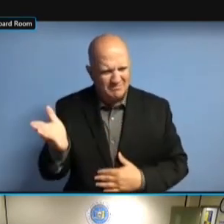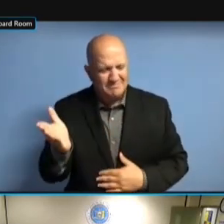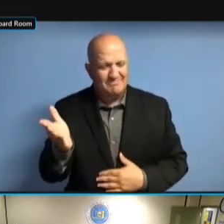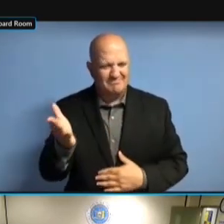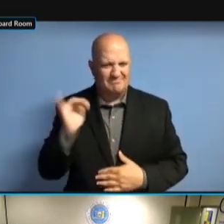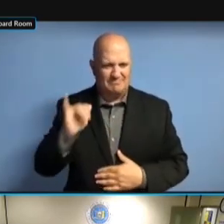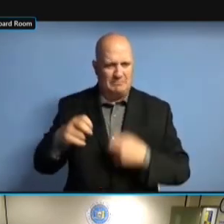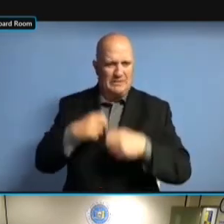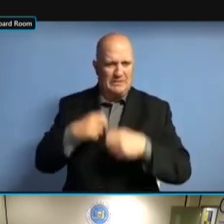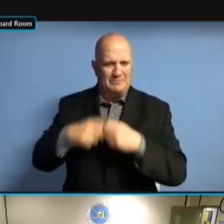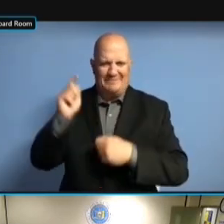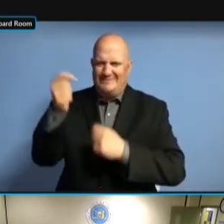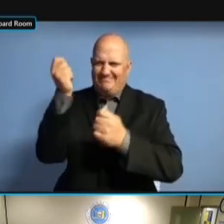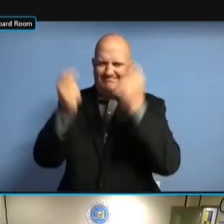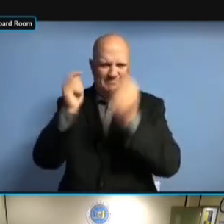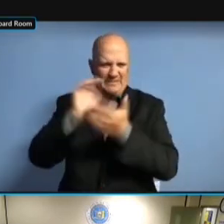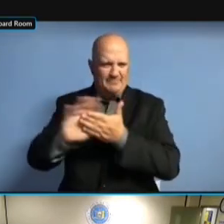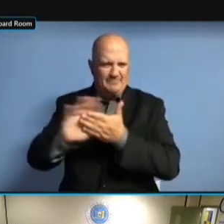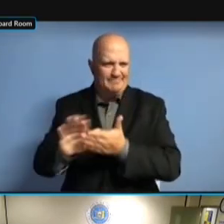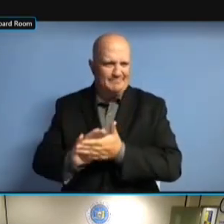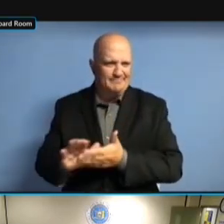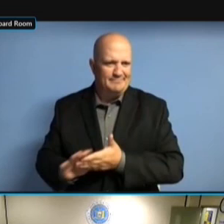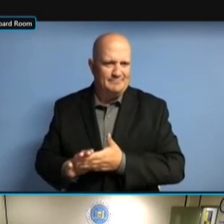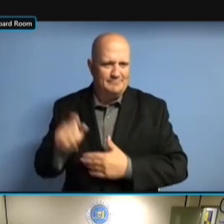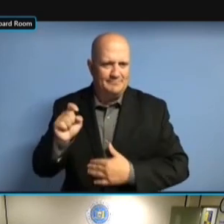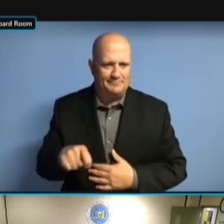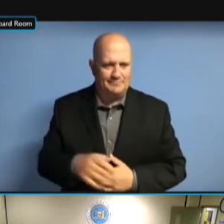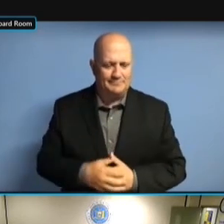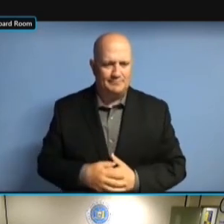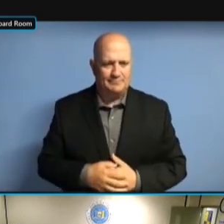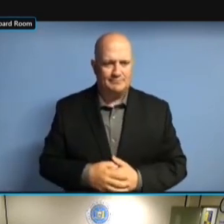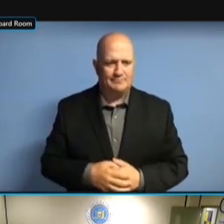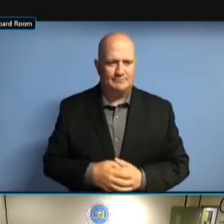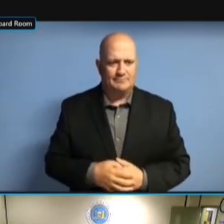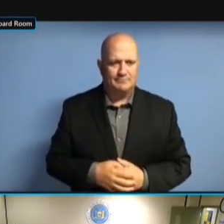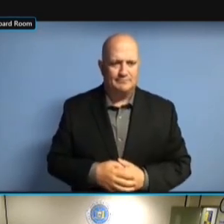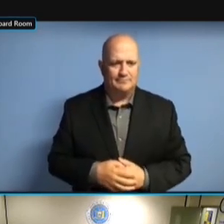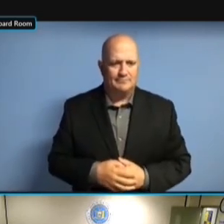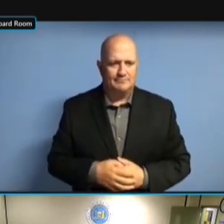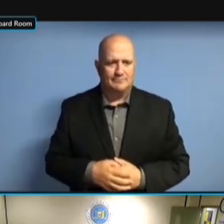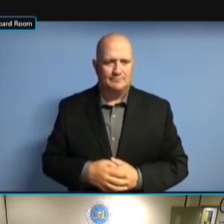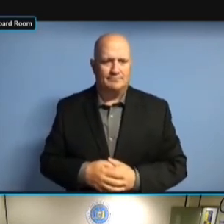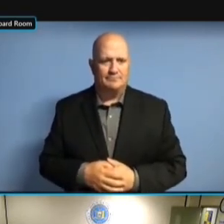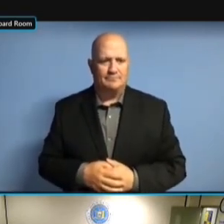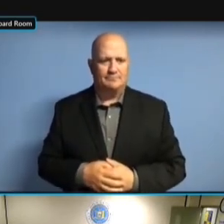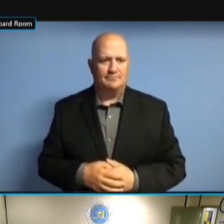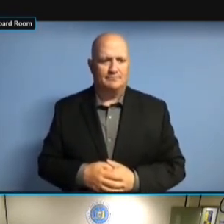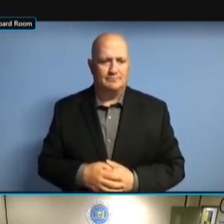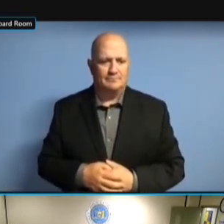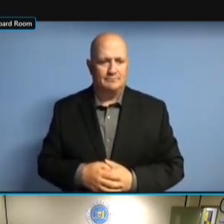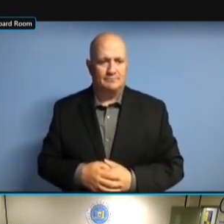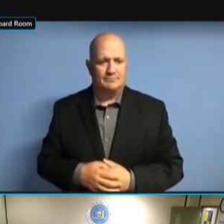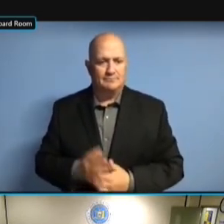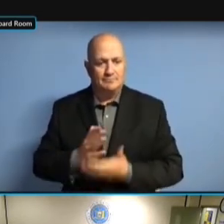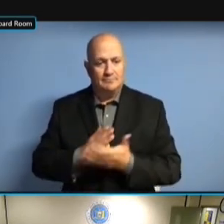COMMITTEES WE KNOW ARE STILL ACTIVE, WE KNOW COMMITTEES WE KNOW ARE STILL ACTIVE, WE KNOW PEOPLE COMMITTEES WE KNOW ARE STILL ACTIVE, WE KNOW PEOPLE ARE COMMITTEES WE KNOW ARE STILL ACTIVE, WE KNOW PEOPLE ARE STILL ACTIVE, WE KNOW PEOPLE ARE STILL ACTIVE, WE KNOW PEOPLE ARE STILL AROUND, ACTIVE, WE KNOW PEOPLE ARE STILL AROUND, AND ACTIVE, WE KNOW PEOPLE ARE STILL AROUND, AND JUST ACTIVE, WE KNOW PEOPLE ARE STILL AROUND, AND JUST AREN'T ACTIVE, WE KNOW PEOPLE ARE STILL AROUND, AND JUST AREN'T FILING? AROUND, AND JUST AREN'T FILING? AROUND, AND JUST AREN'T FILING? YOU AROUND, AND JUST AREN'T FILING? YOU HAVE